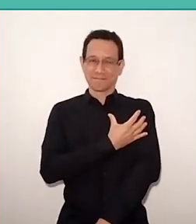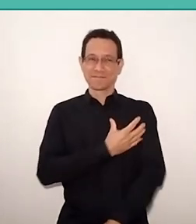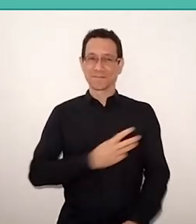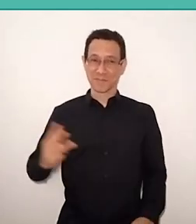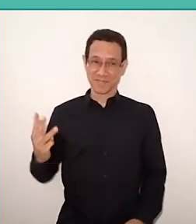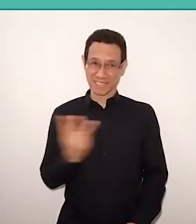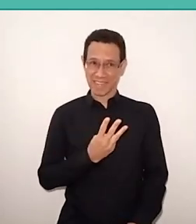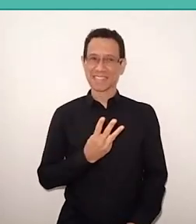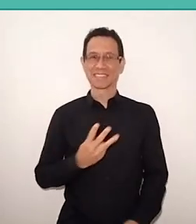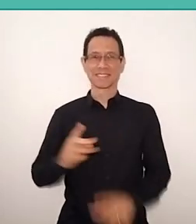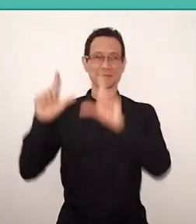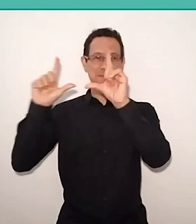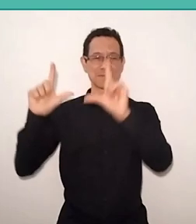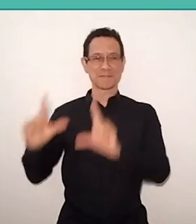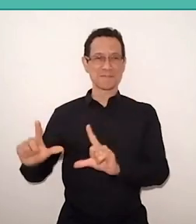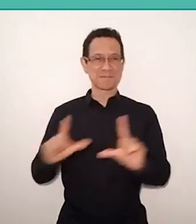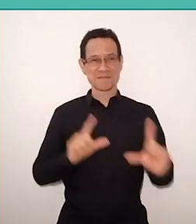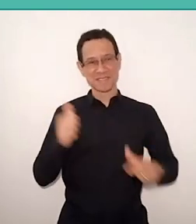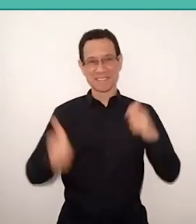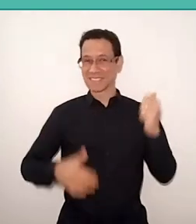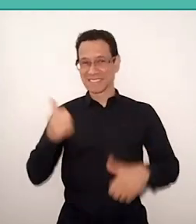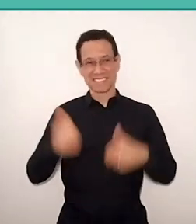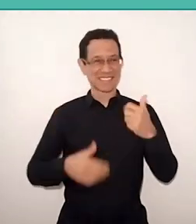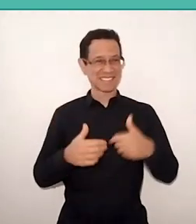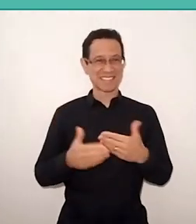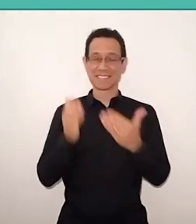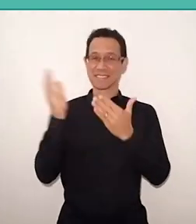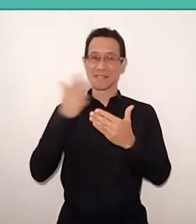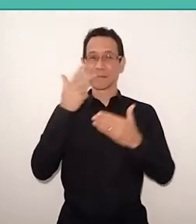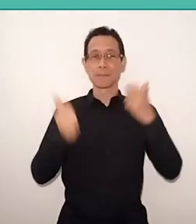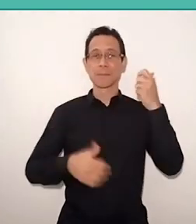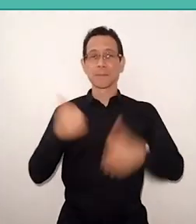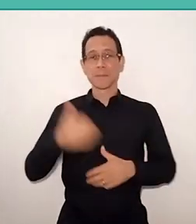And when you speak from this political place,